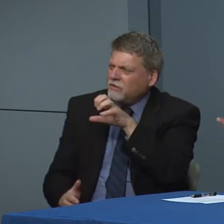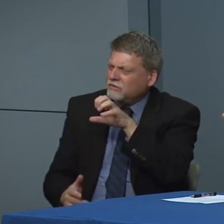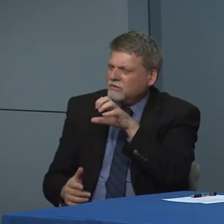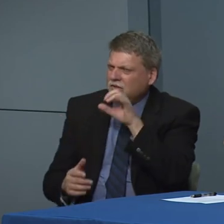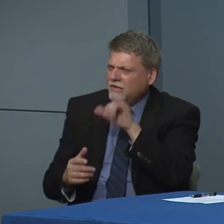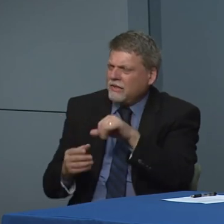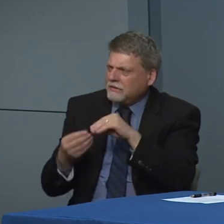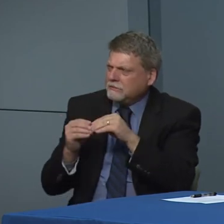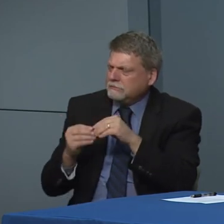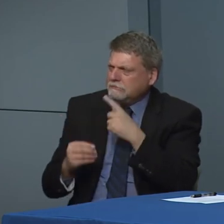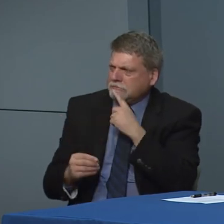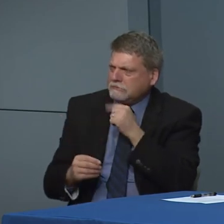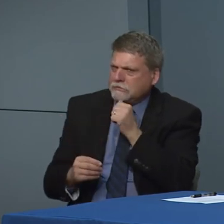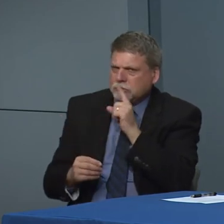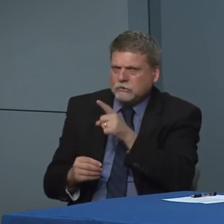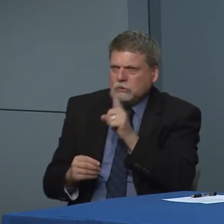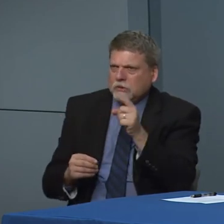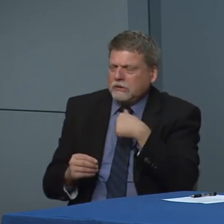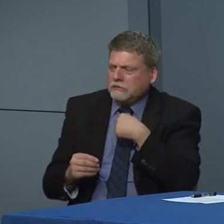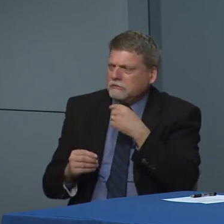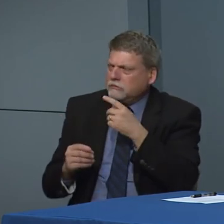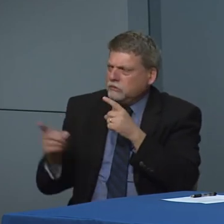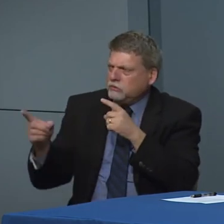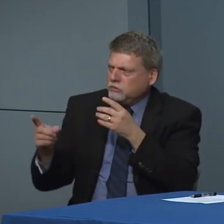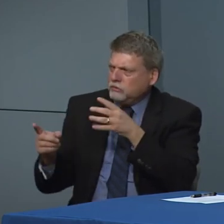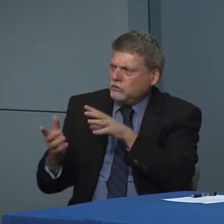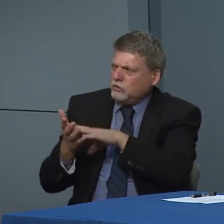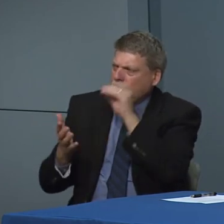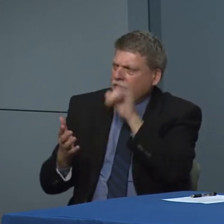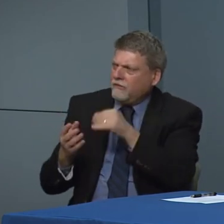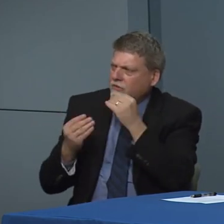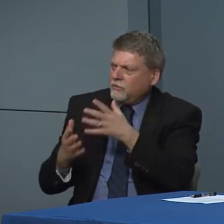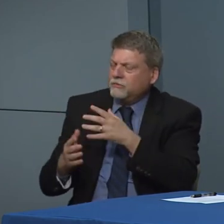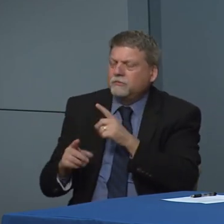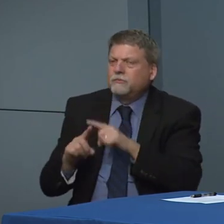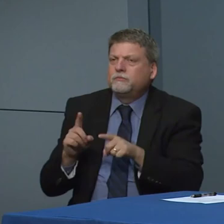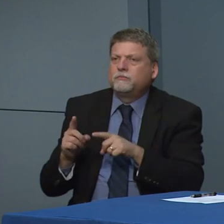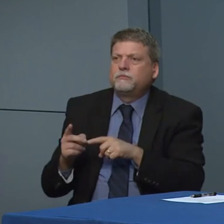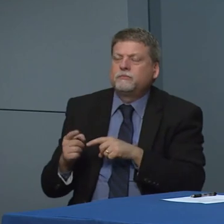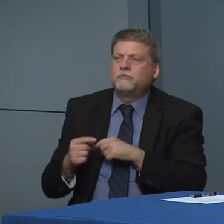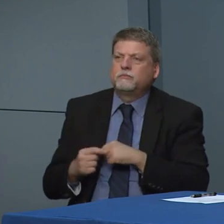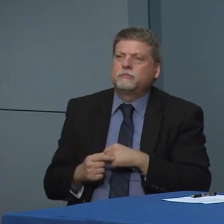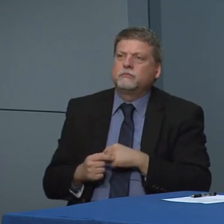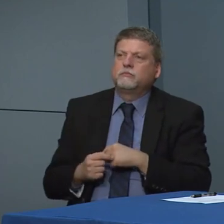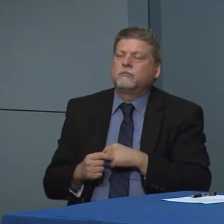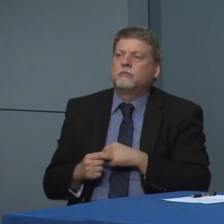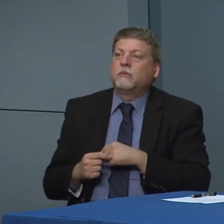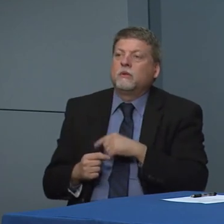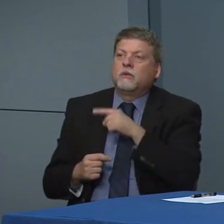You know with the 1500 a good number came from so we'll have to get back to you on that. But.